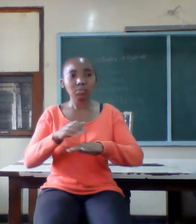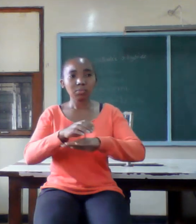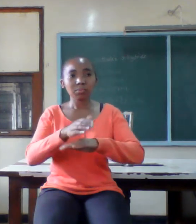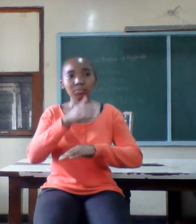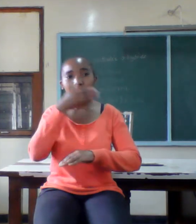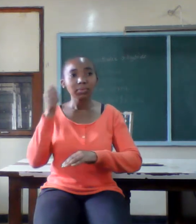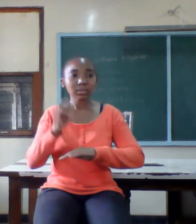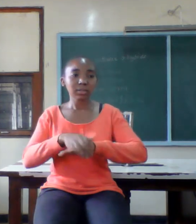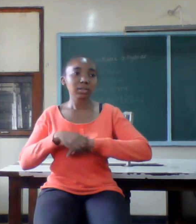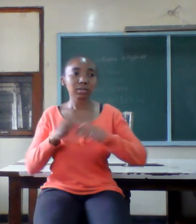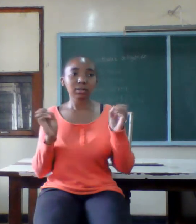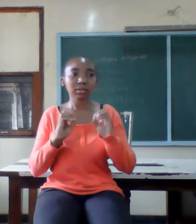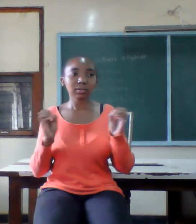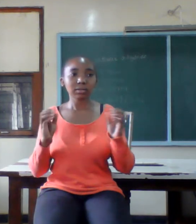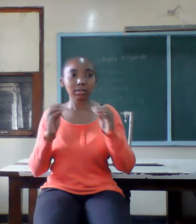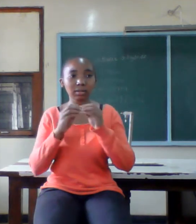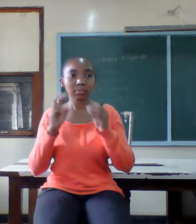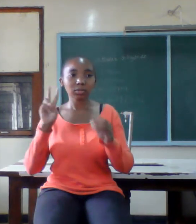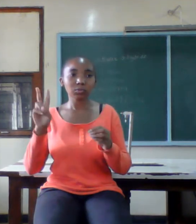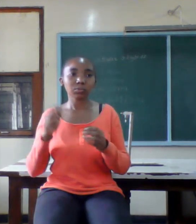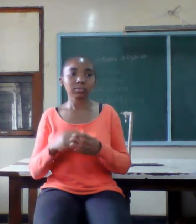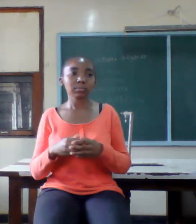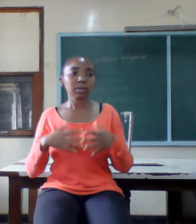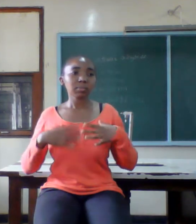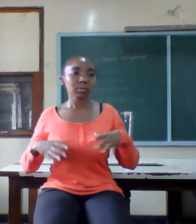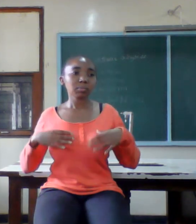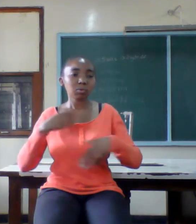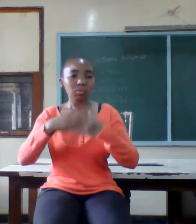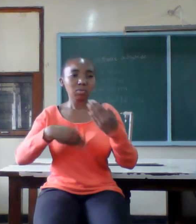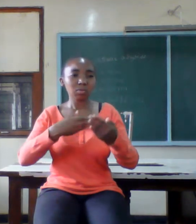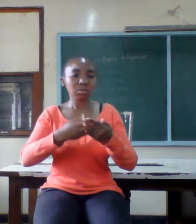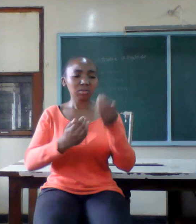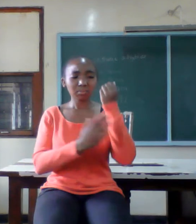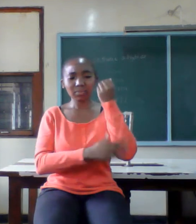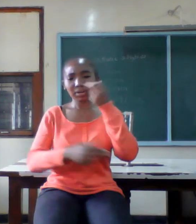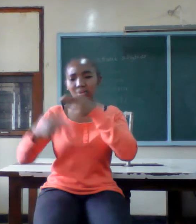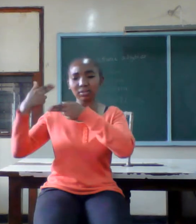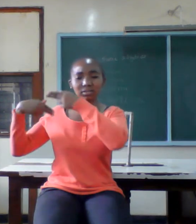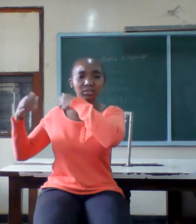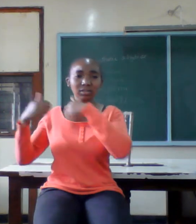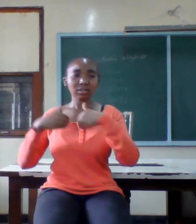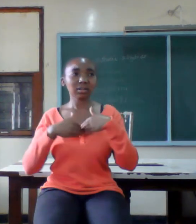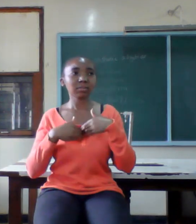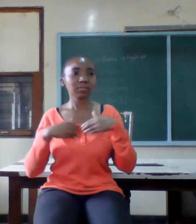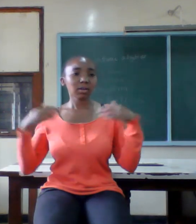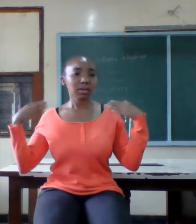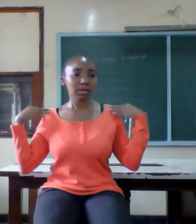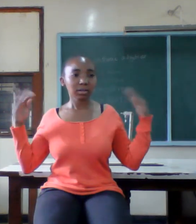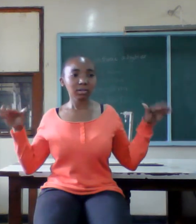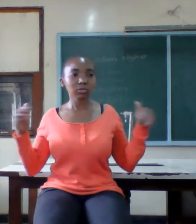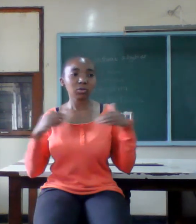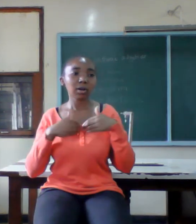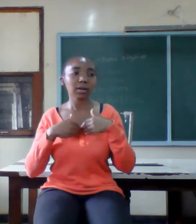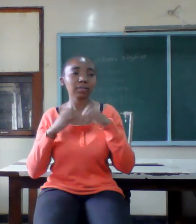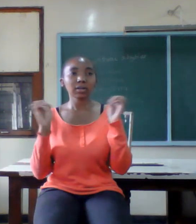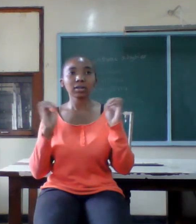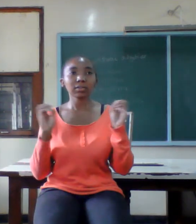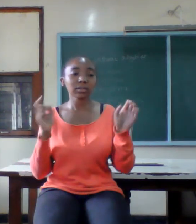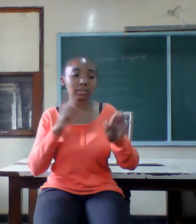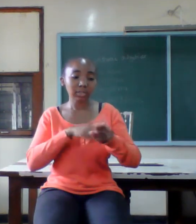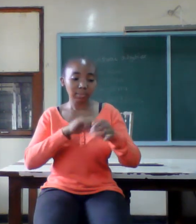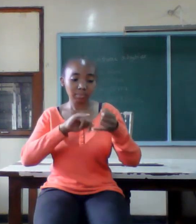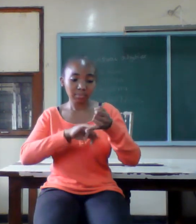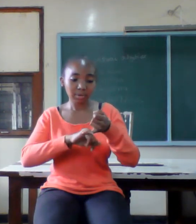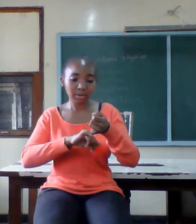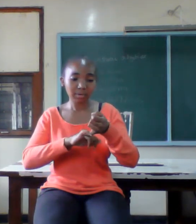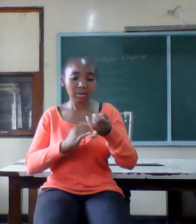sacred tool everyone has a dark history no one is an angel when you get married or you want to